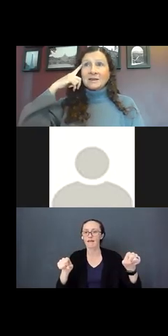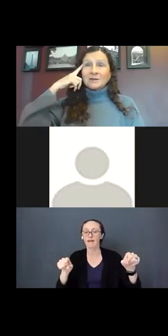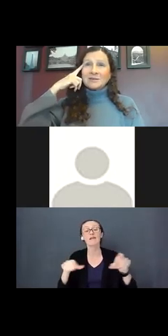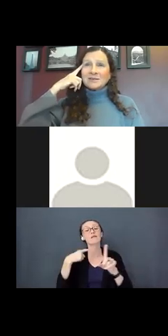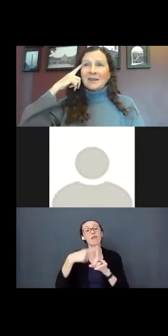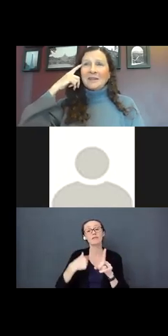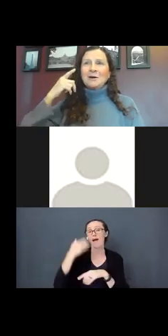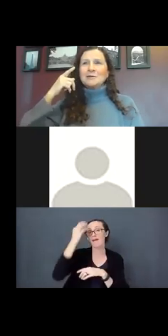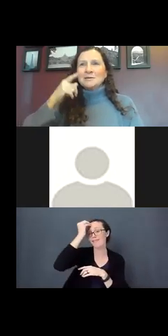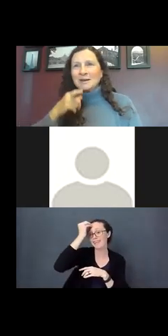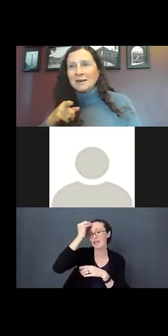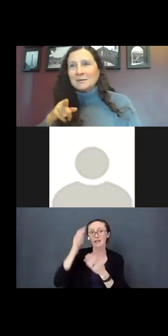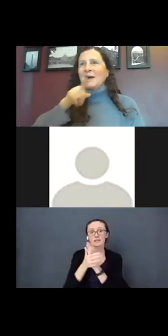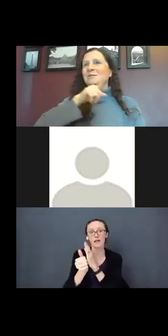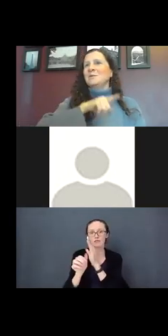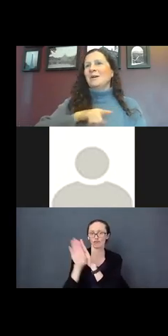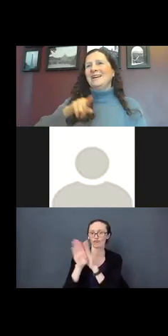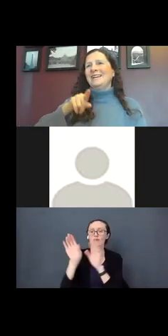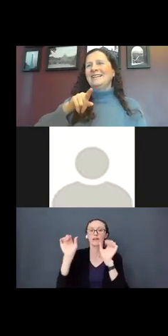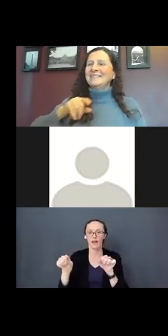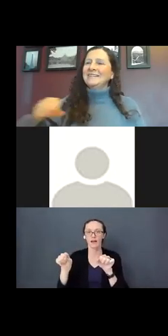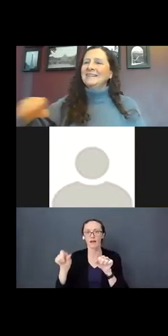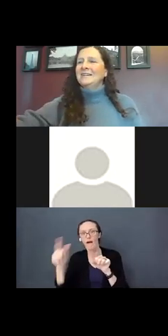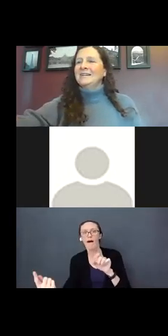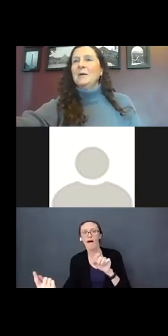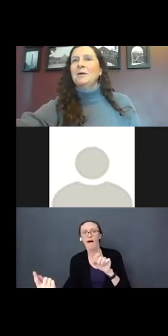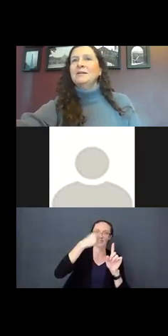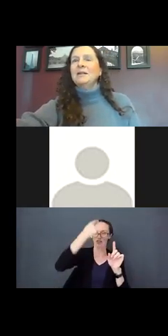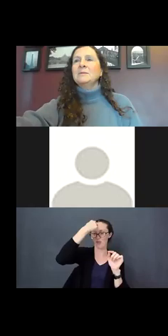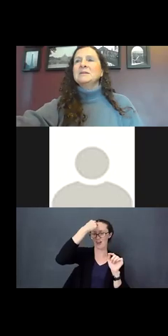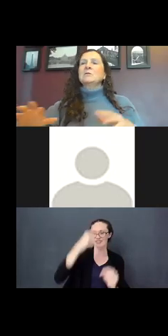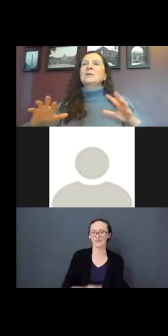skills – and that goes back to thinking skills. That goes back to the brain and brain development.